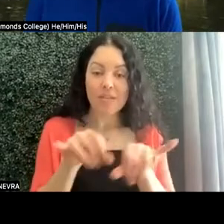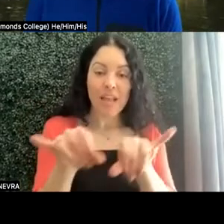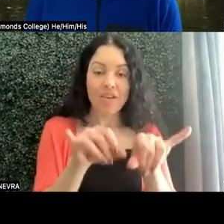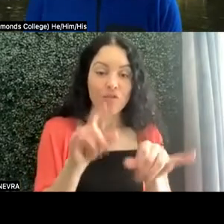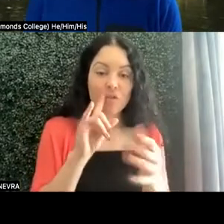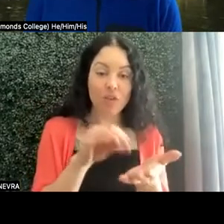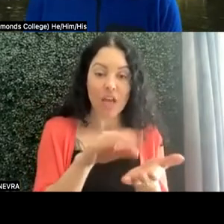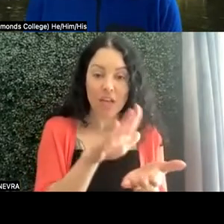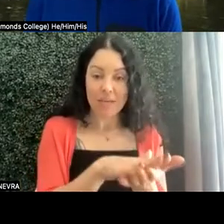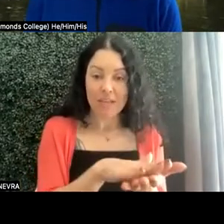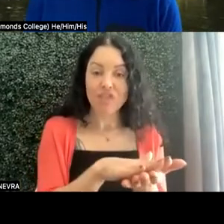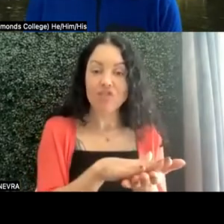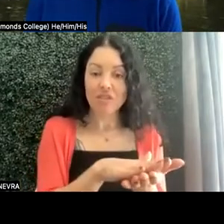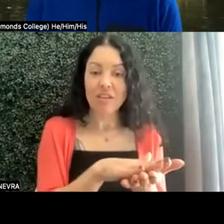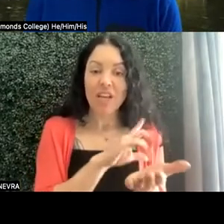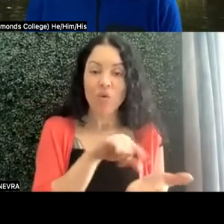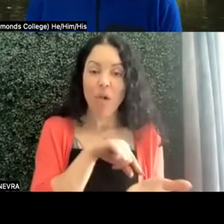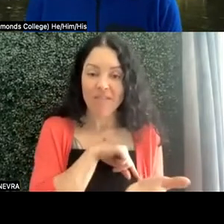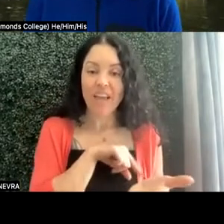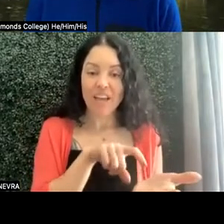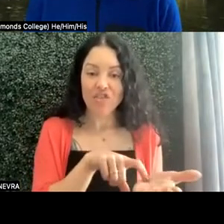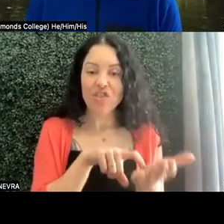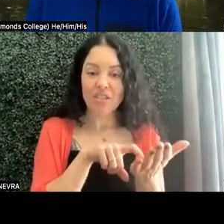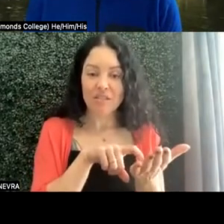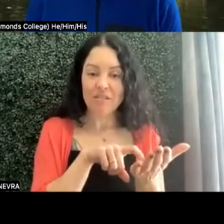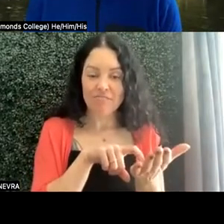and qualification for accommodations.